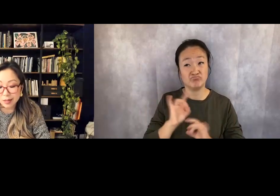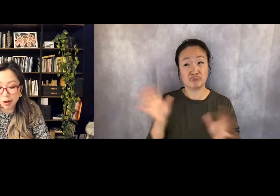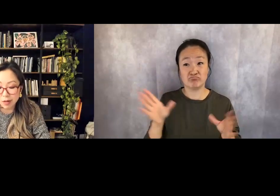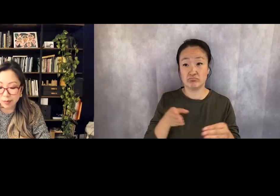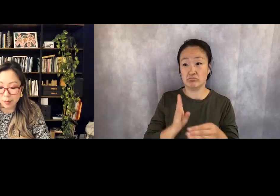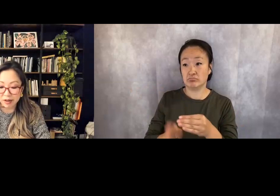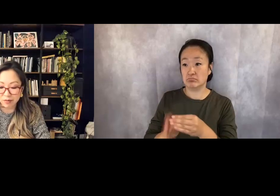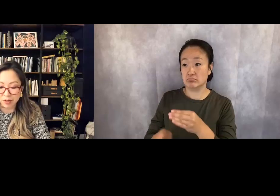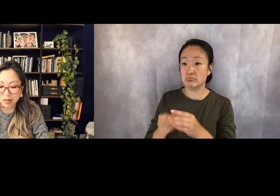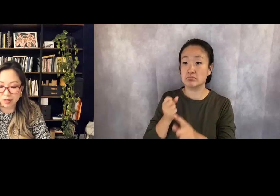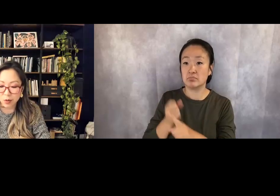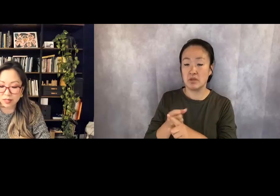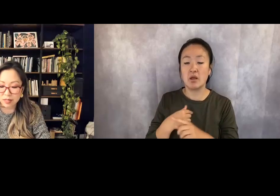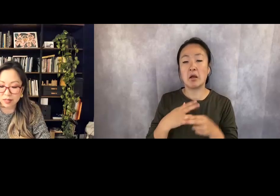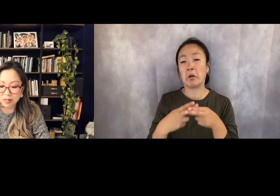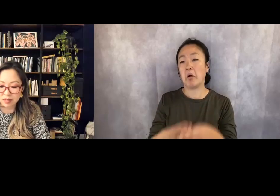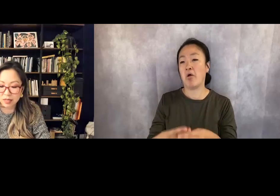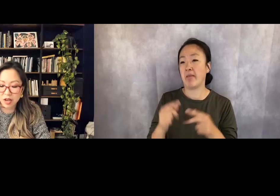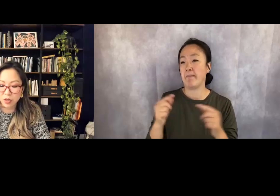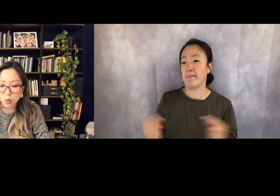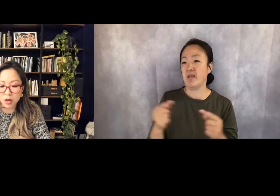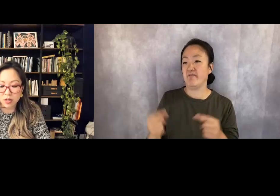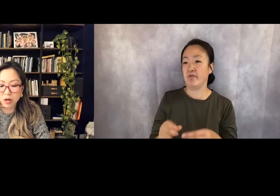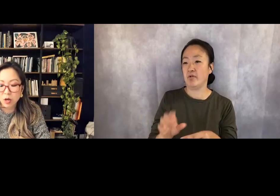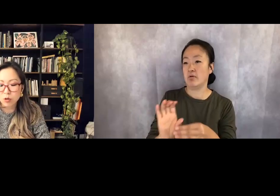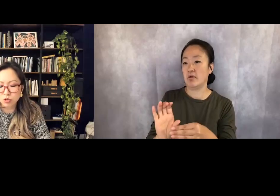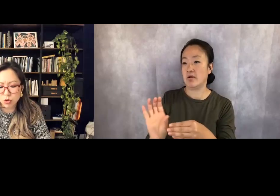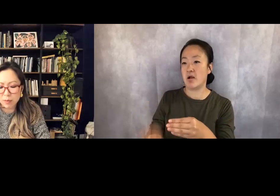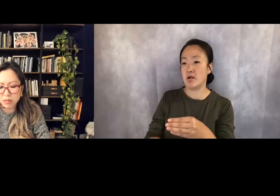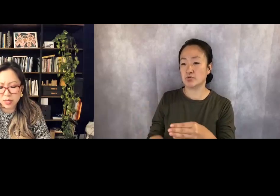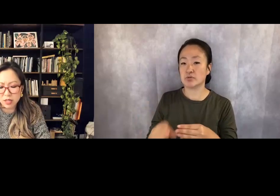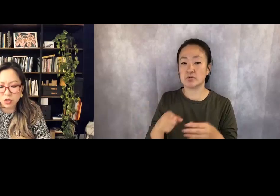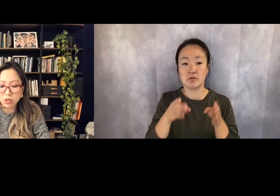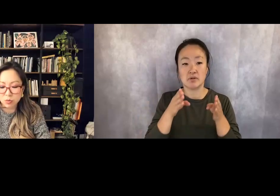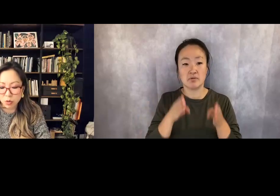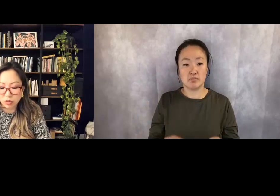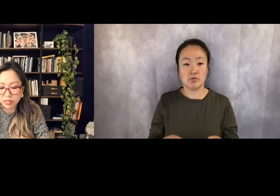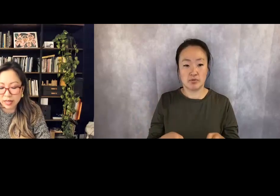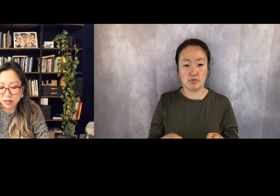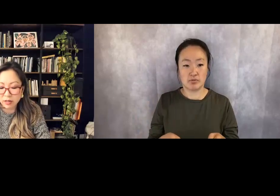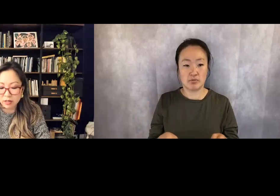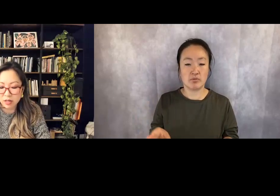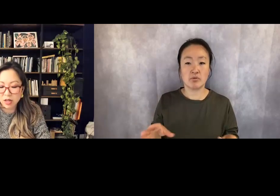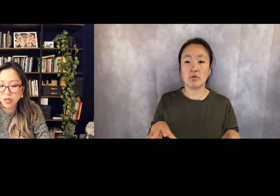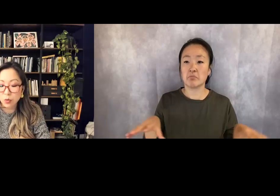Let's call them painful consequences. The one who strapped me to his motorcycle, the